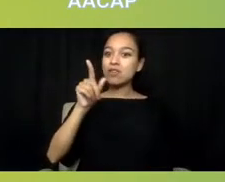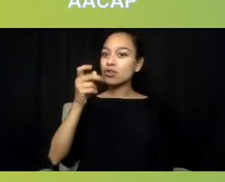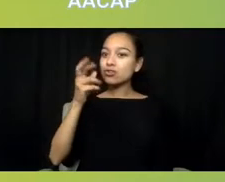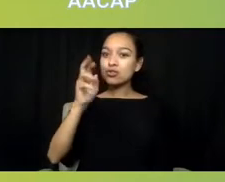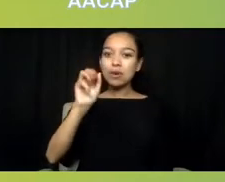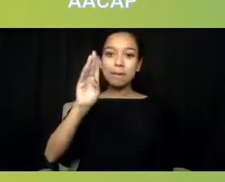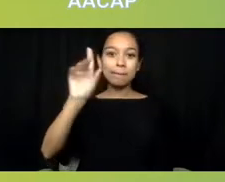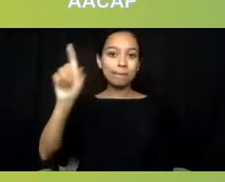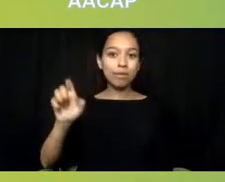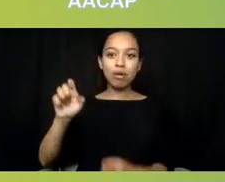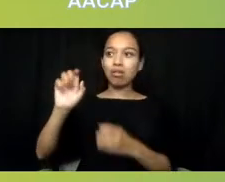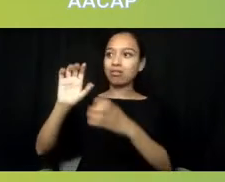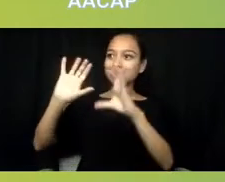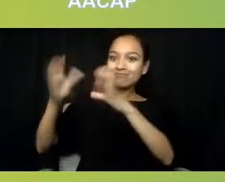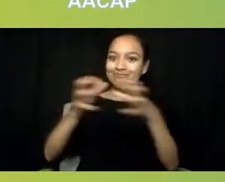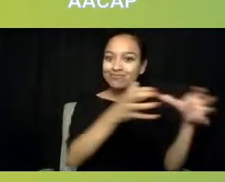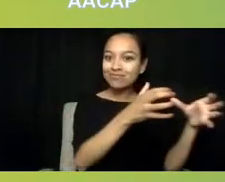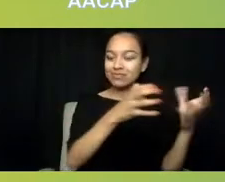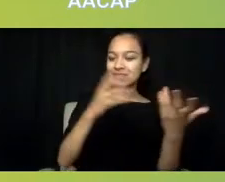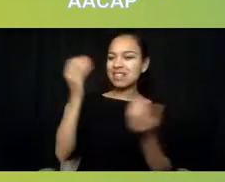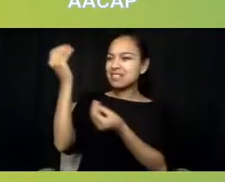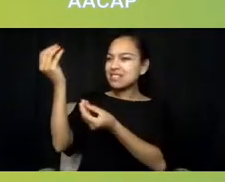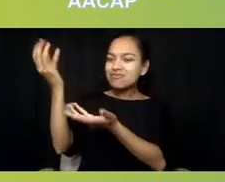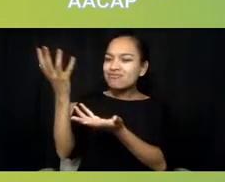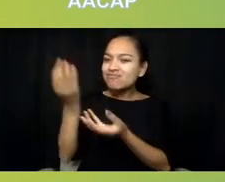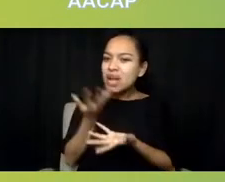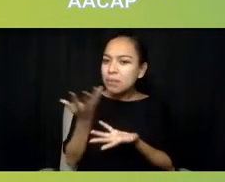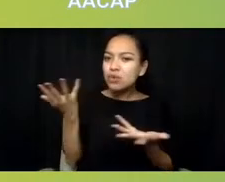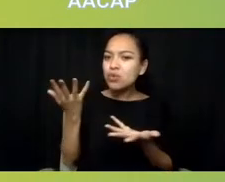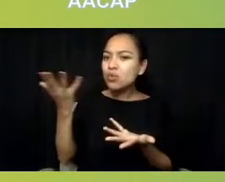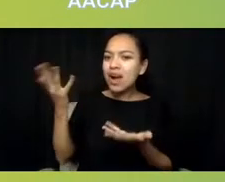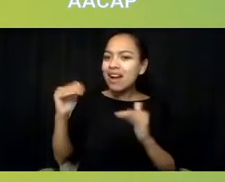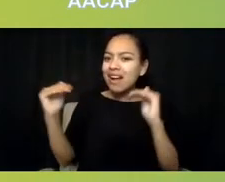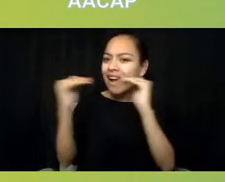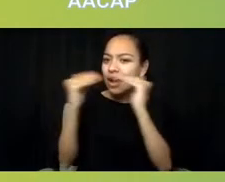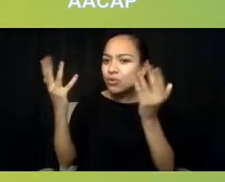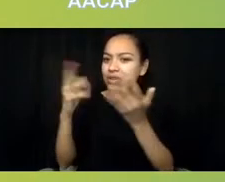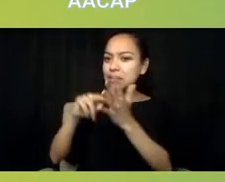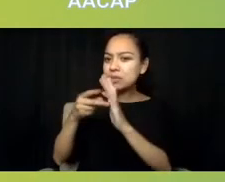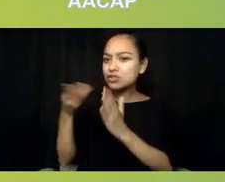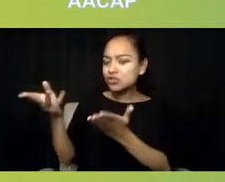and how can that set a framework for the perspective you'll bring to us today?